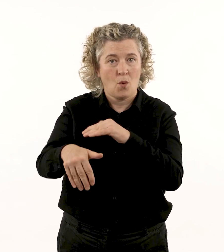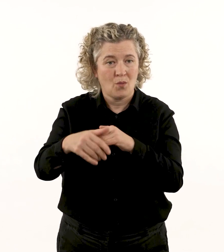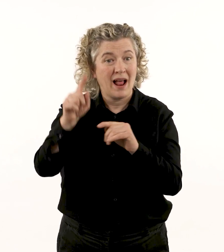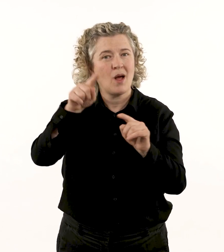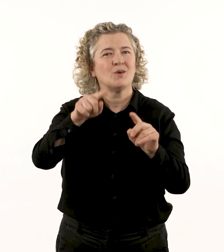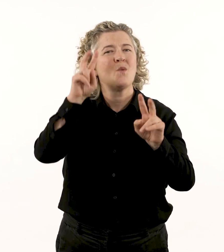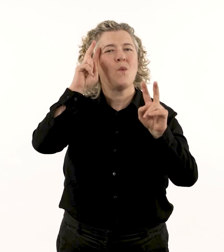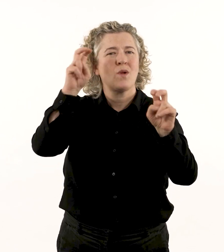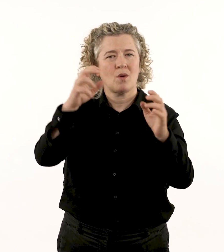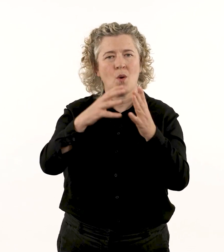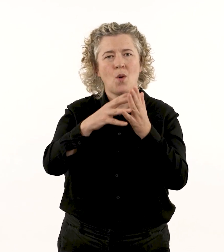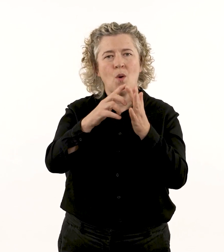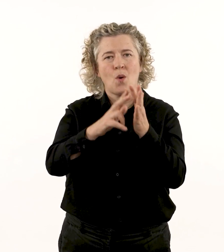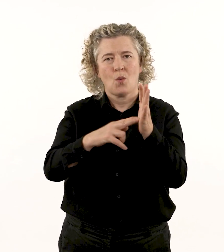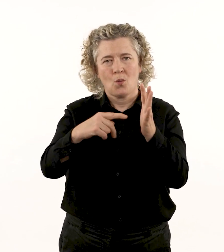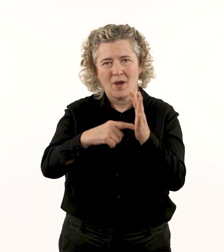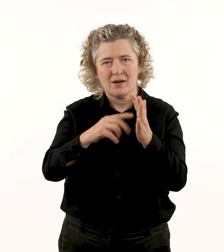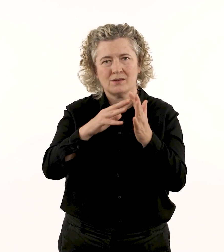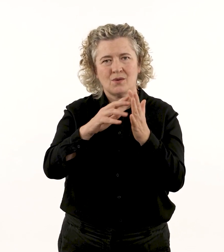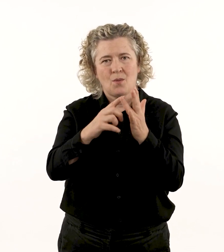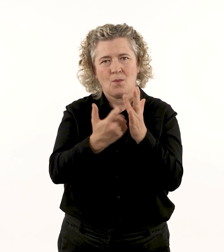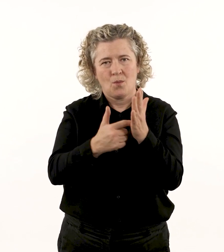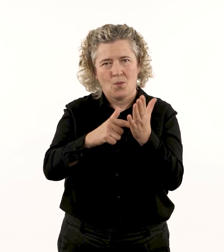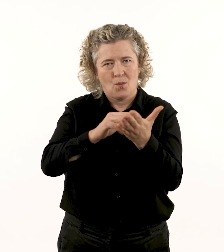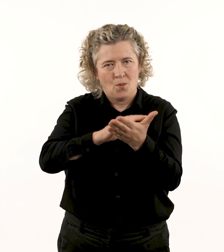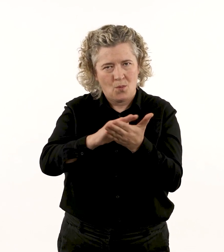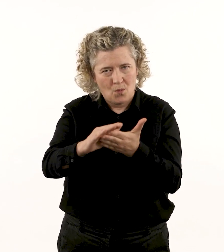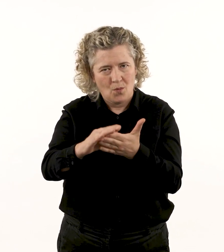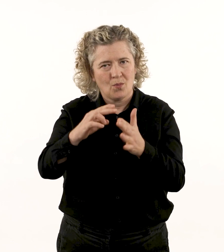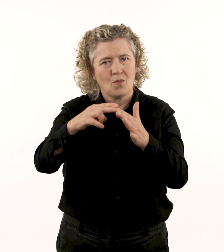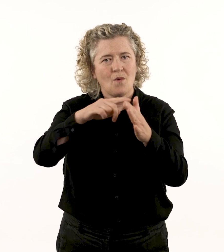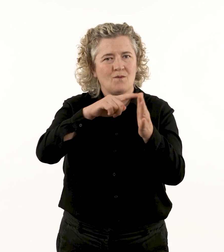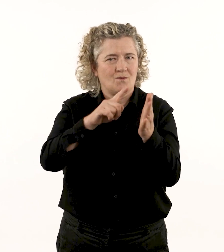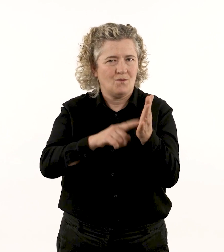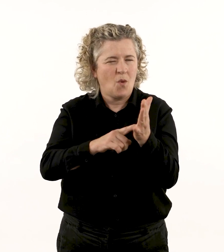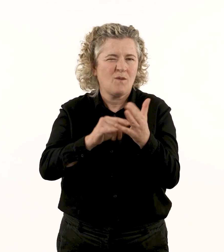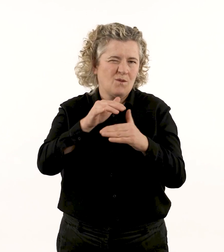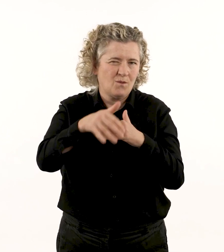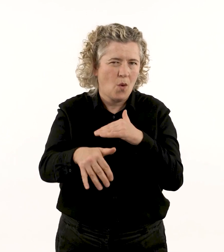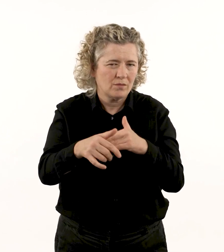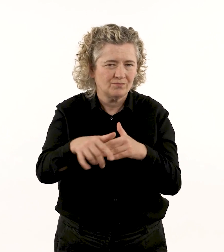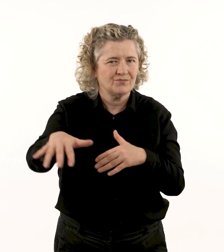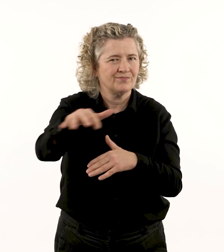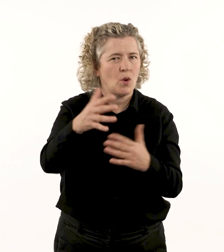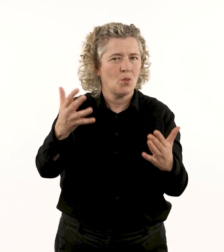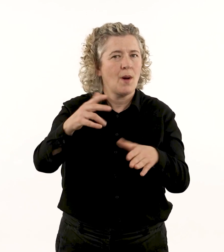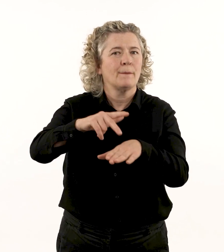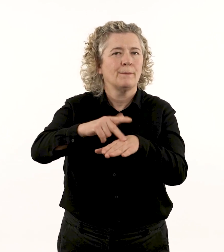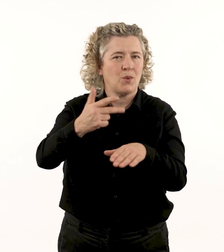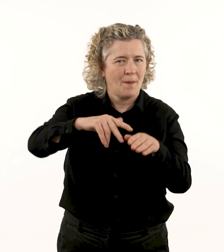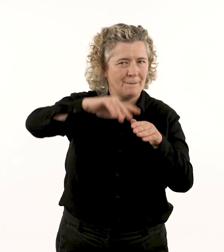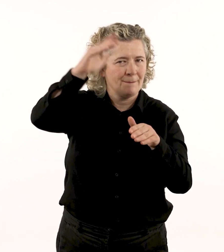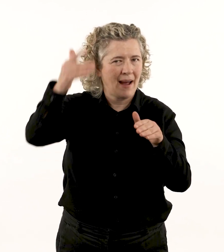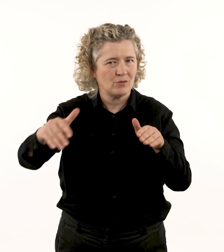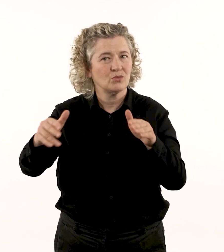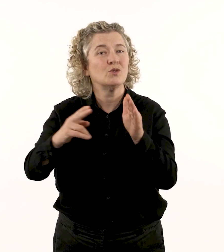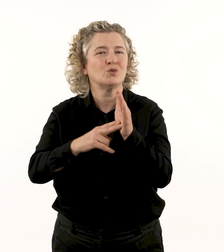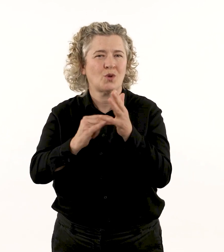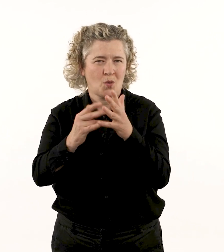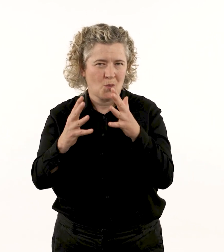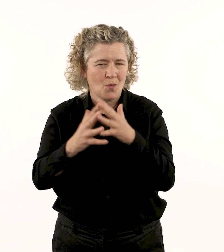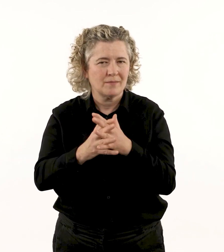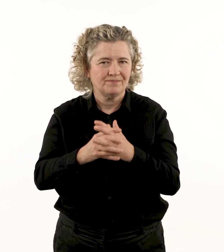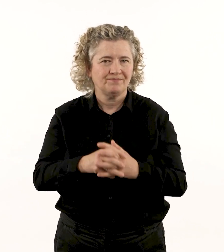Today known as Wentworth Falls, in the Blue Mountains, NSW.